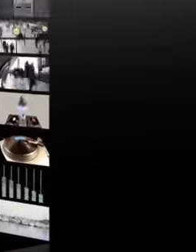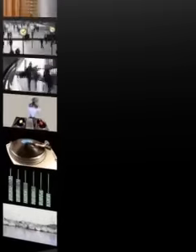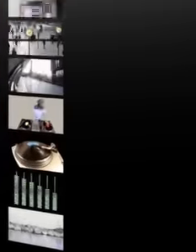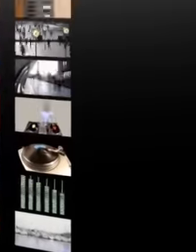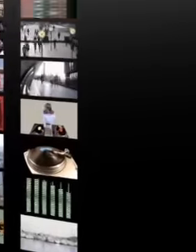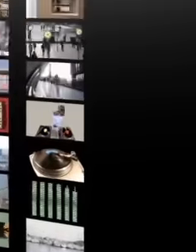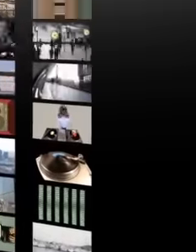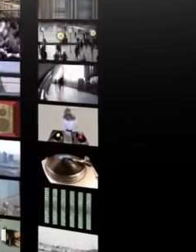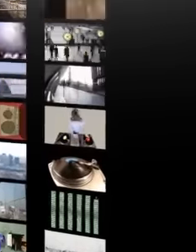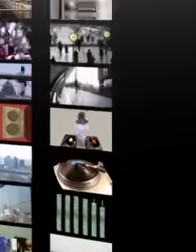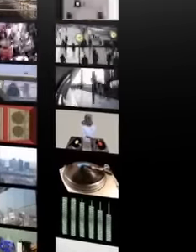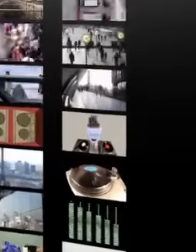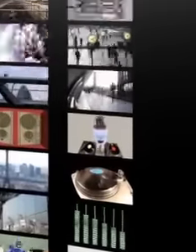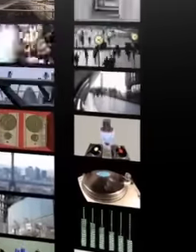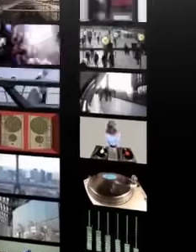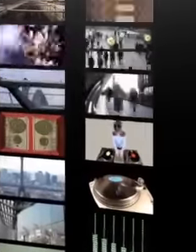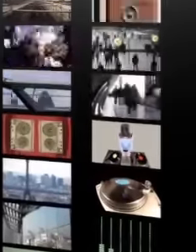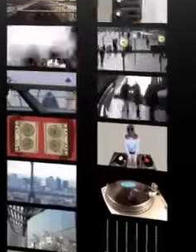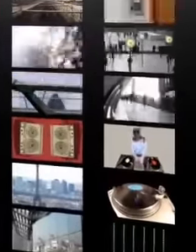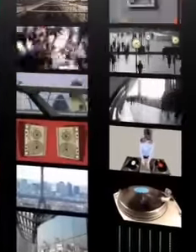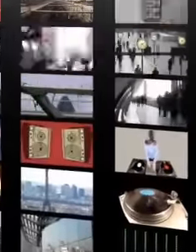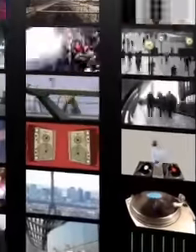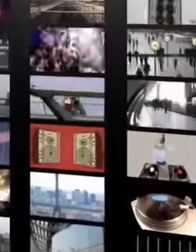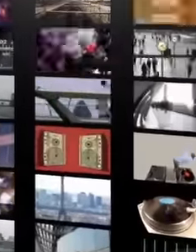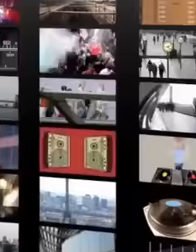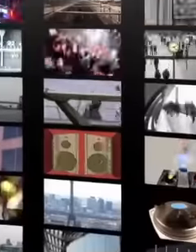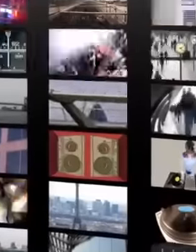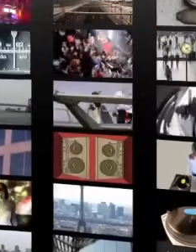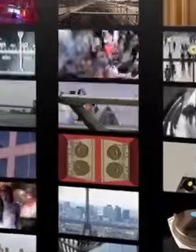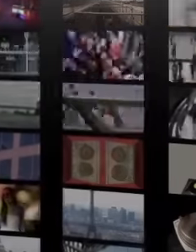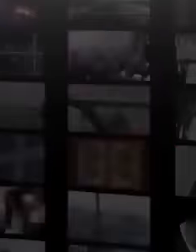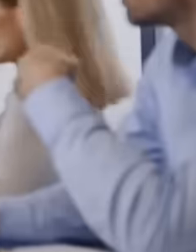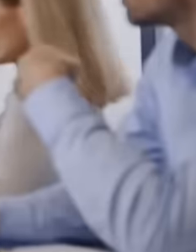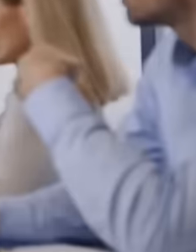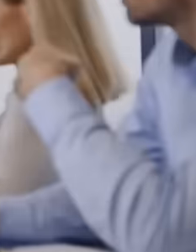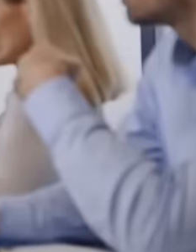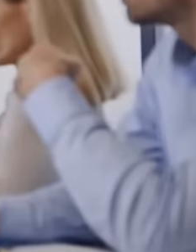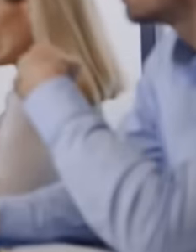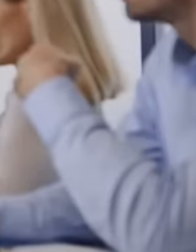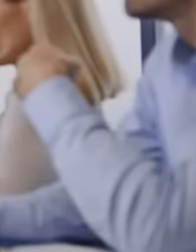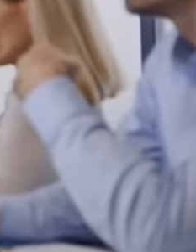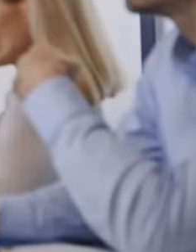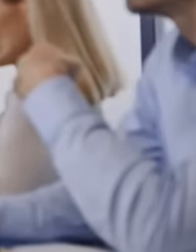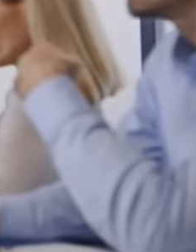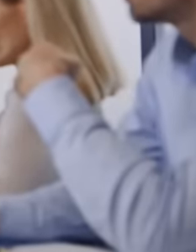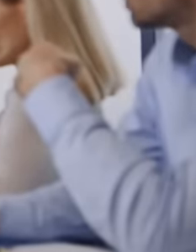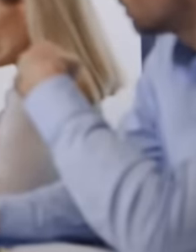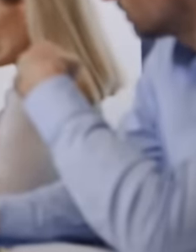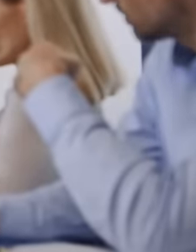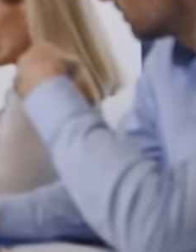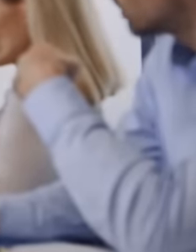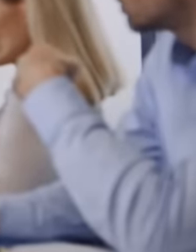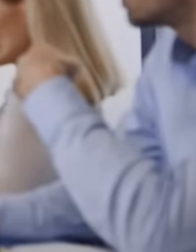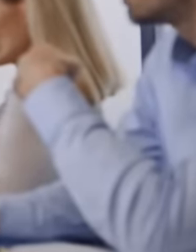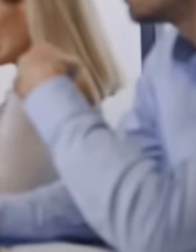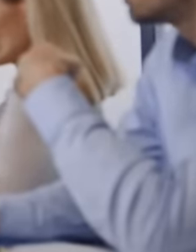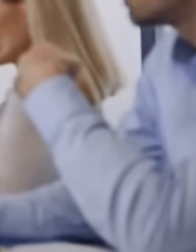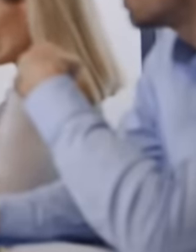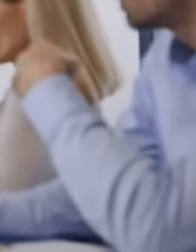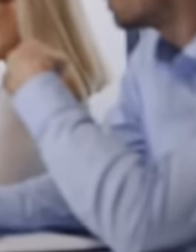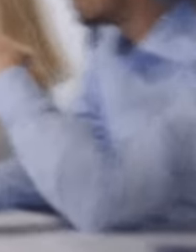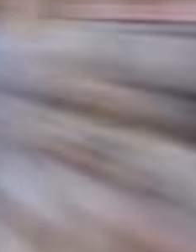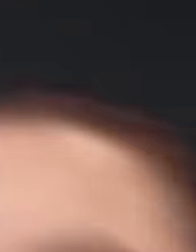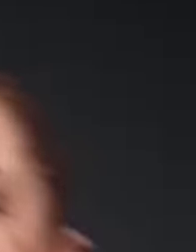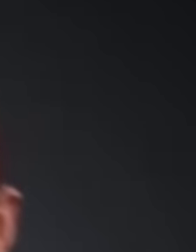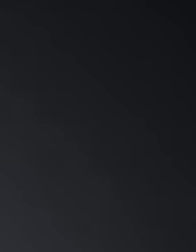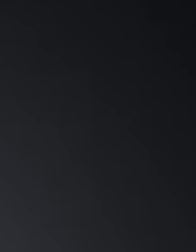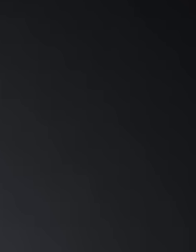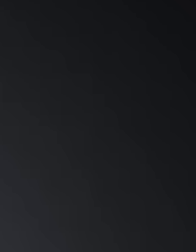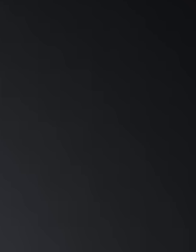and manipulation seeking everywhere to obtain money at any cost. The same has happened with